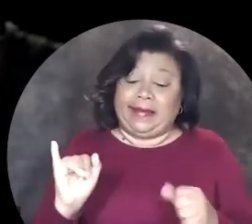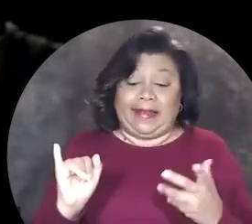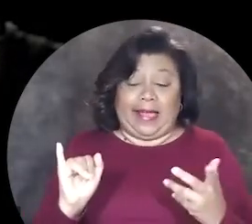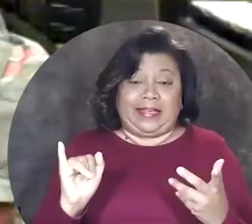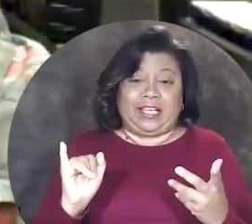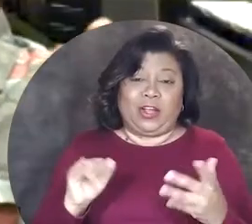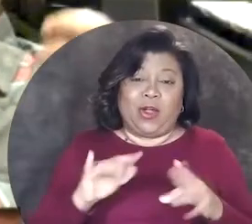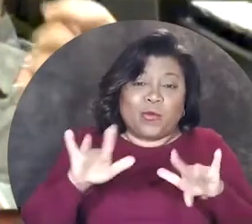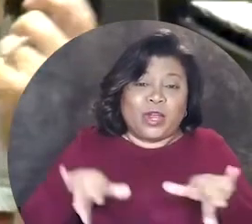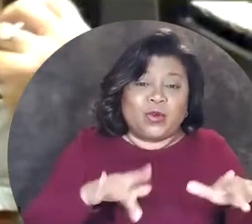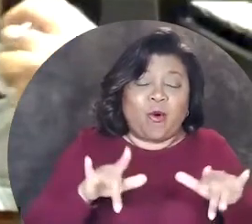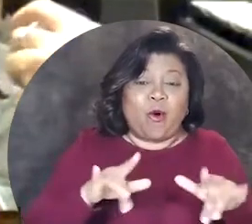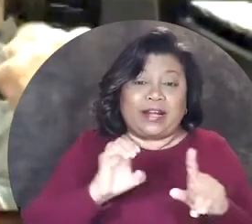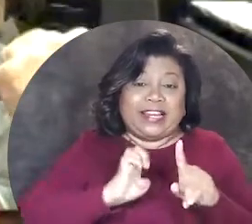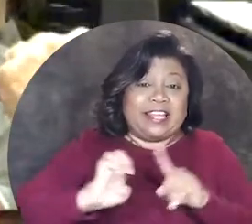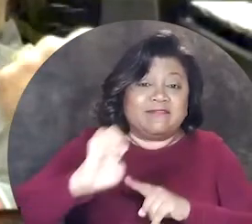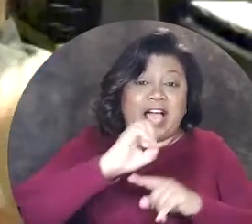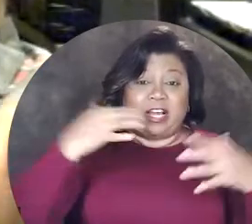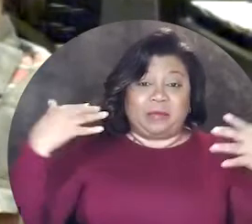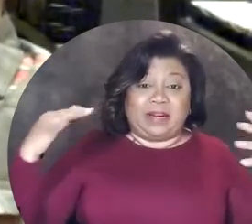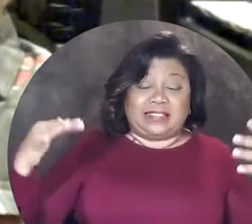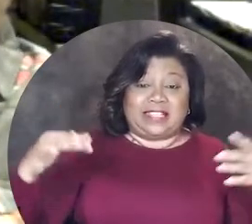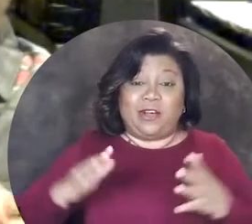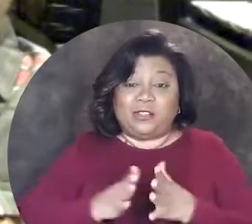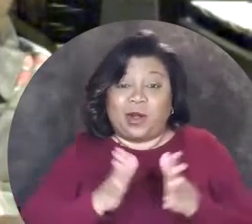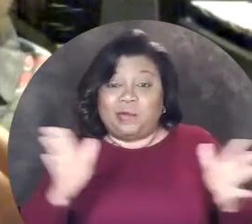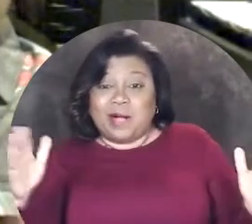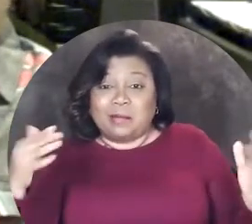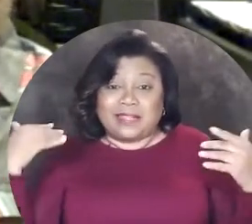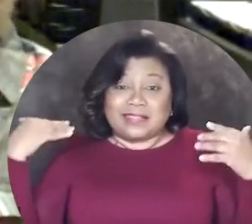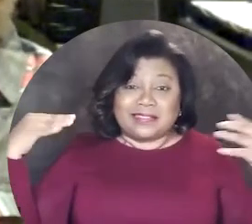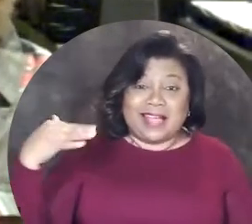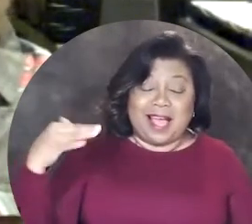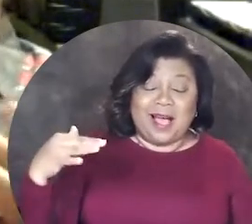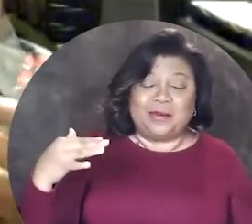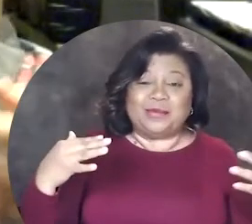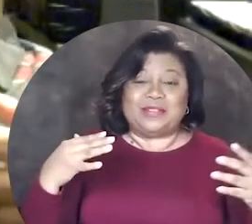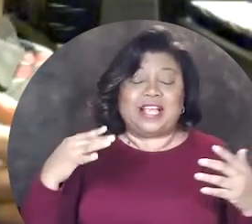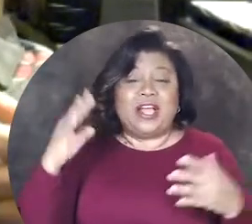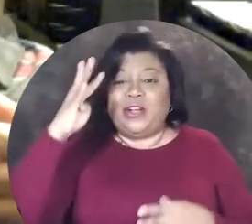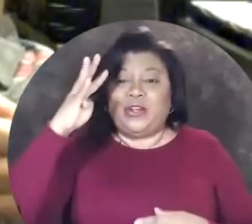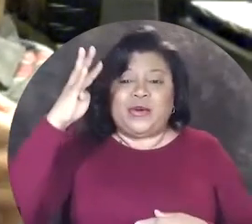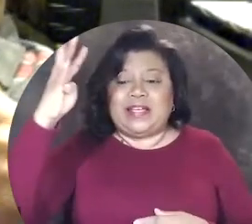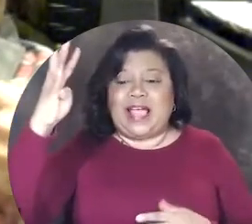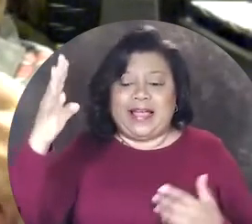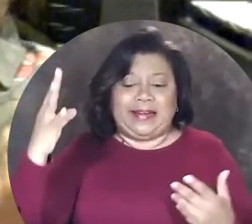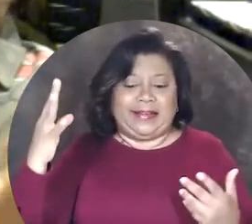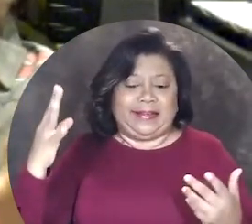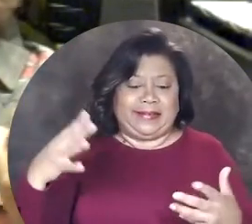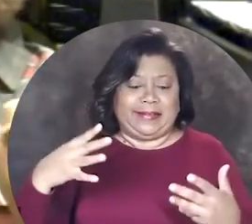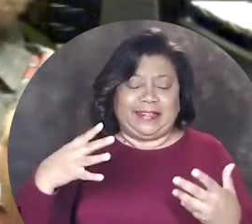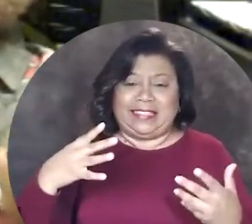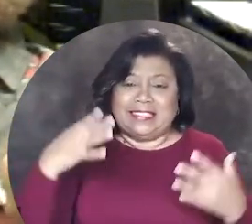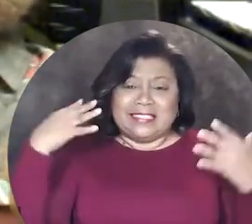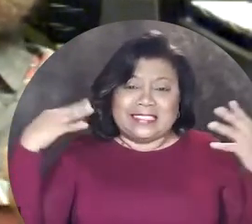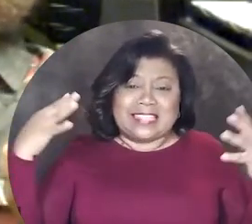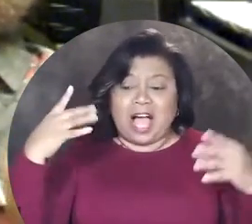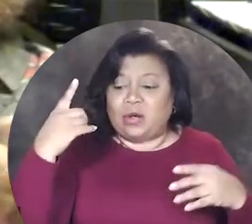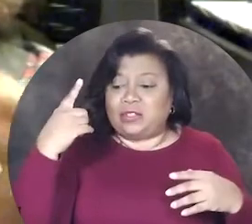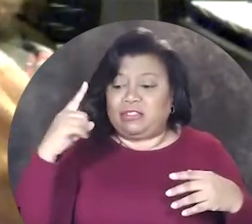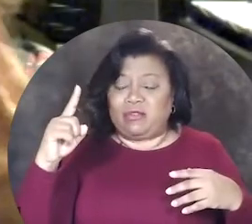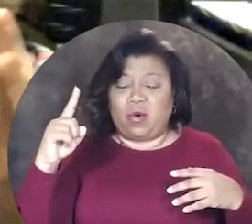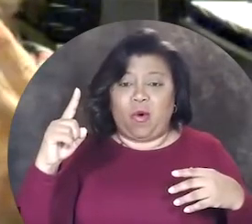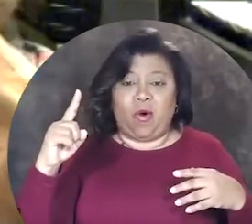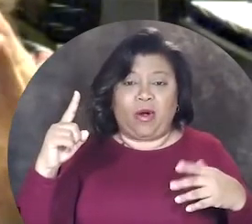like recording environmental sounds or public sounds, creating sounds for